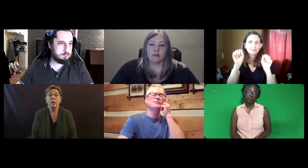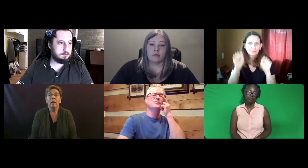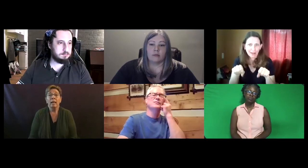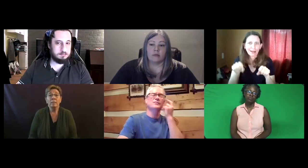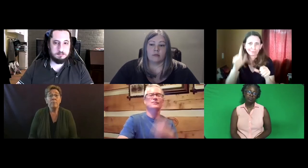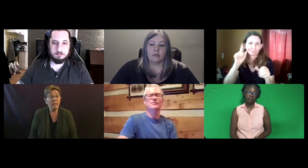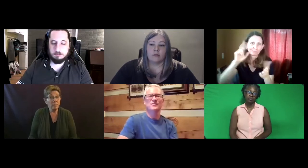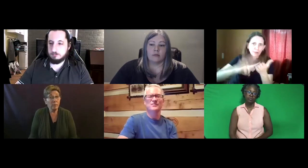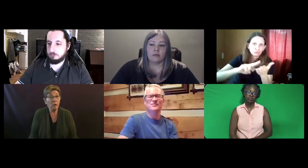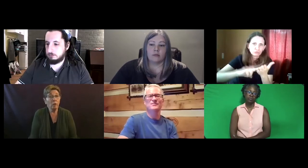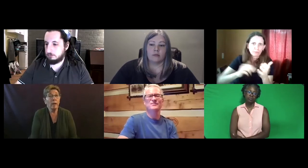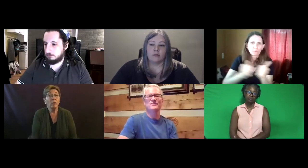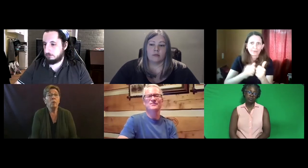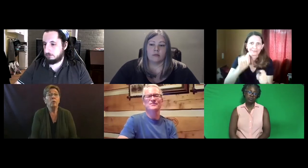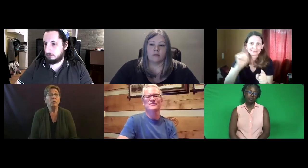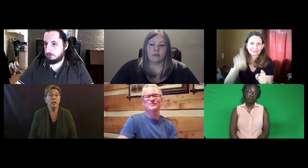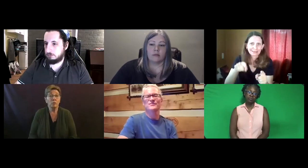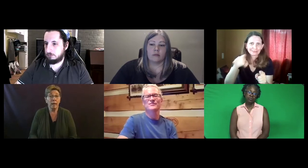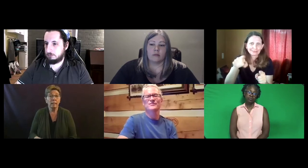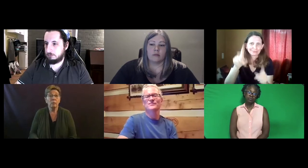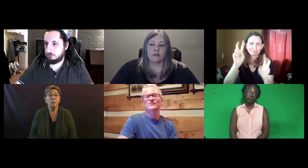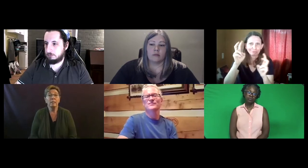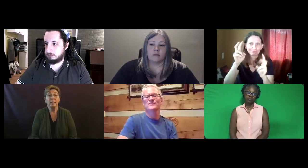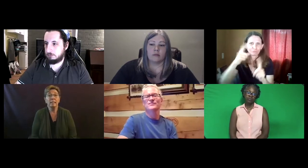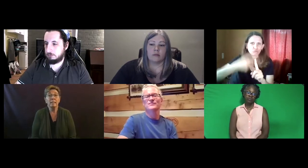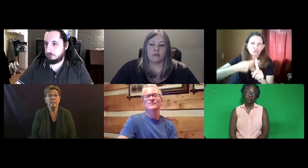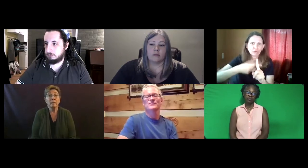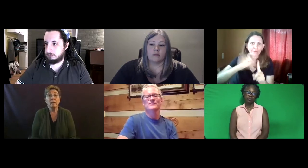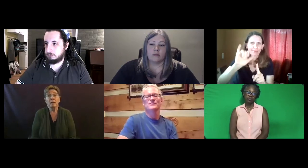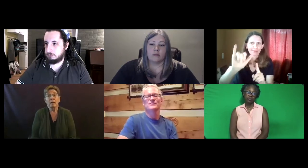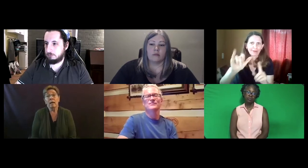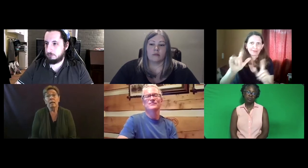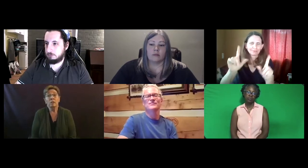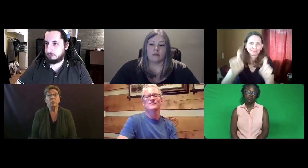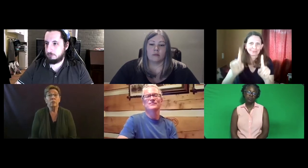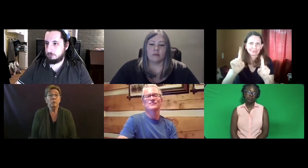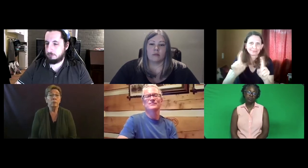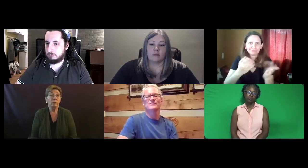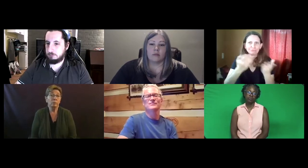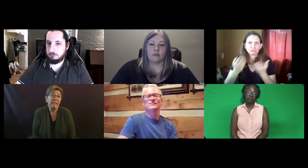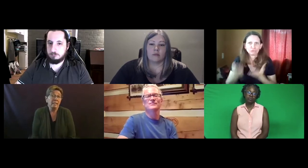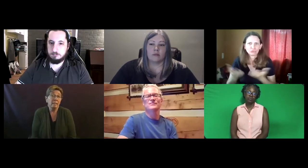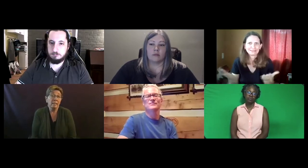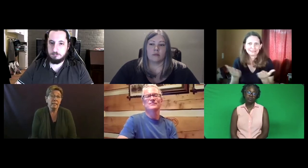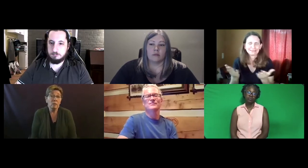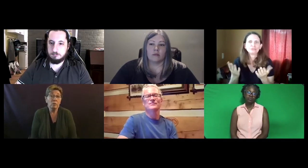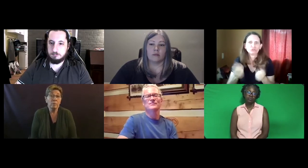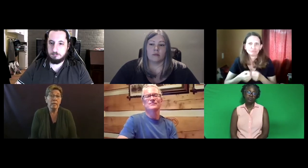It's possible that Colorado could contract with Texas to rent the test so to speak.